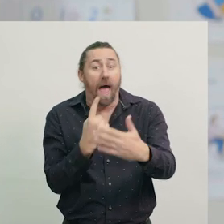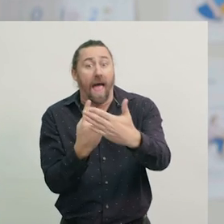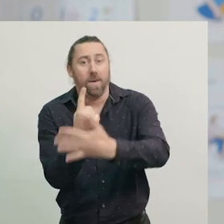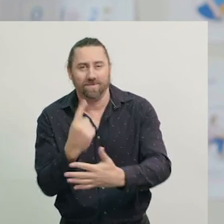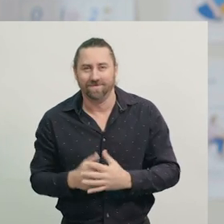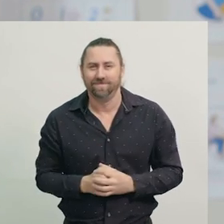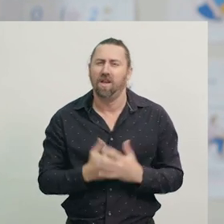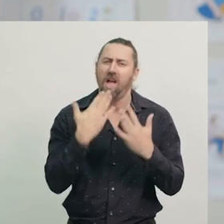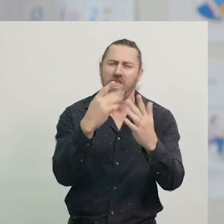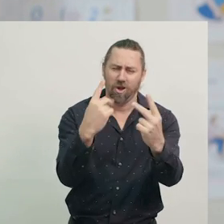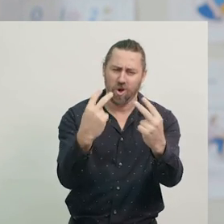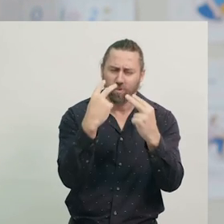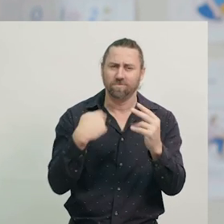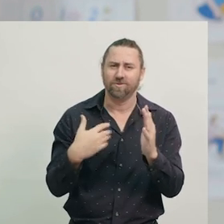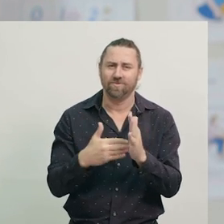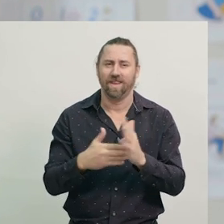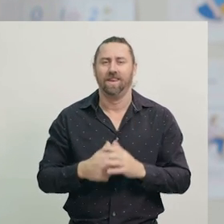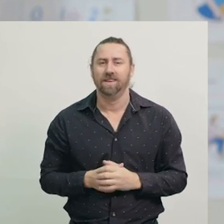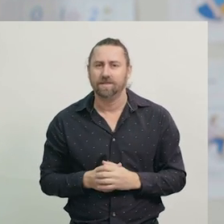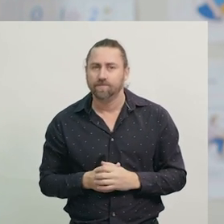Thanks so much for joining me today.